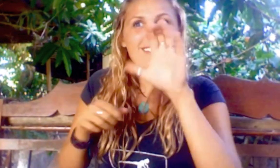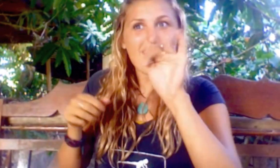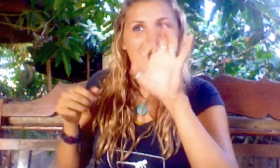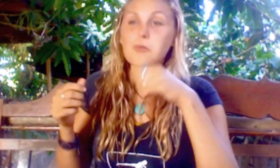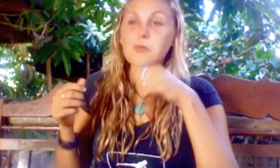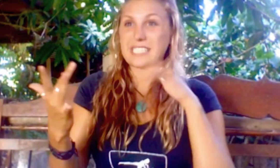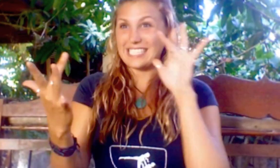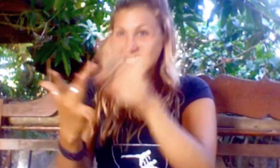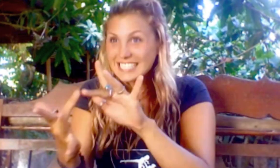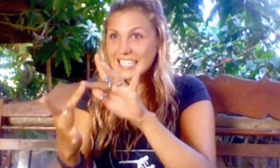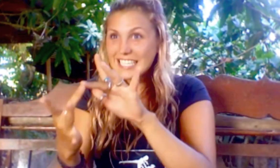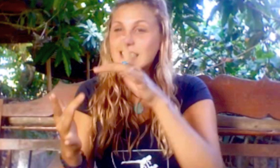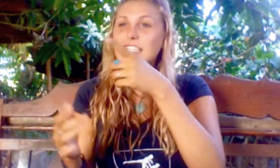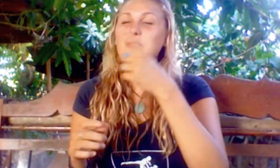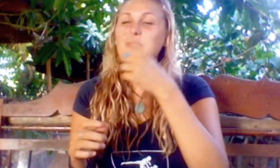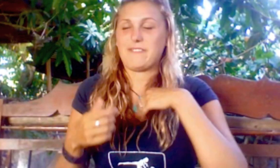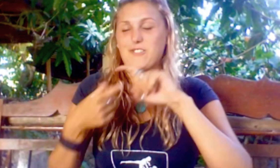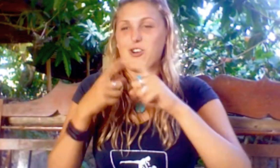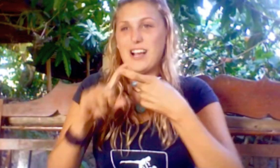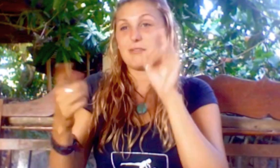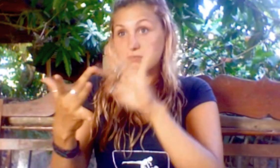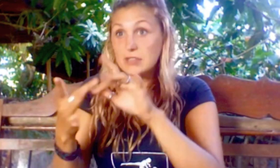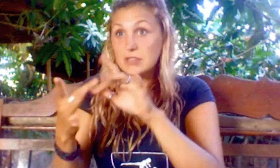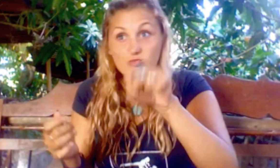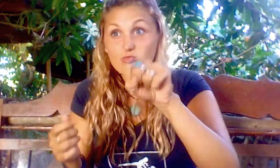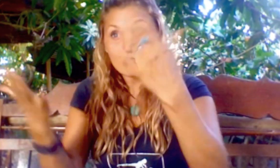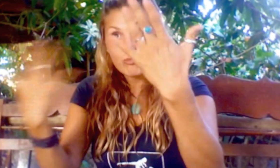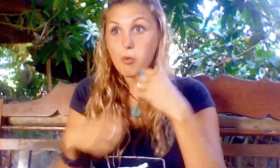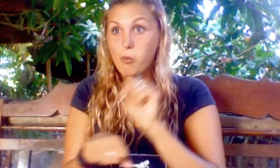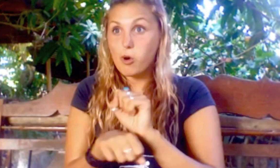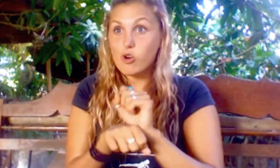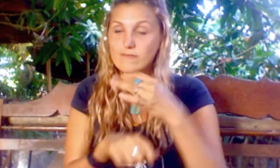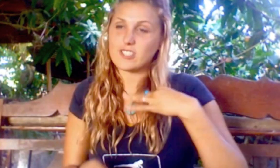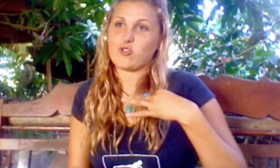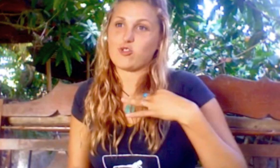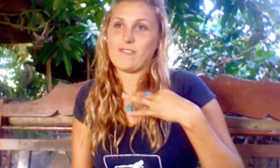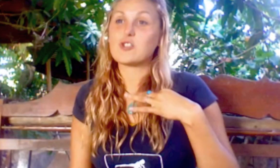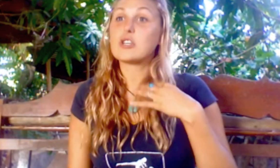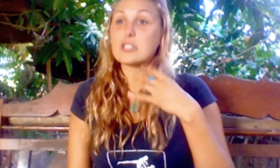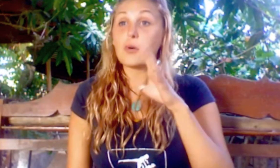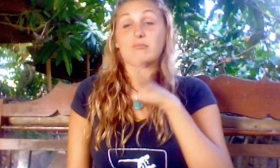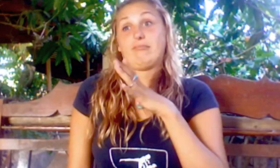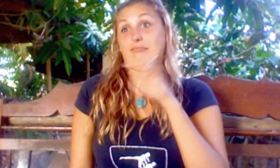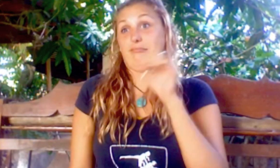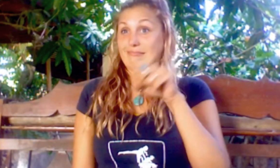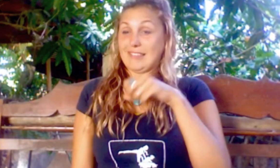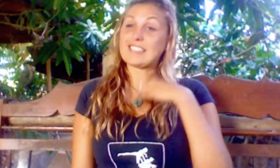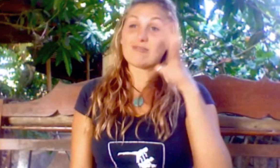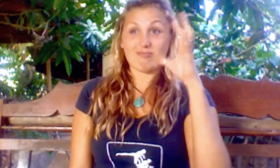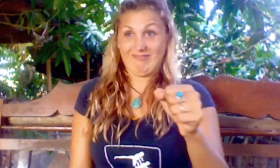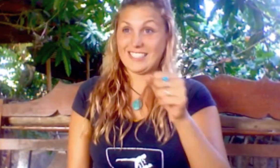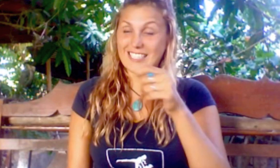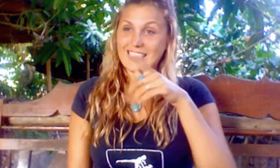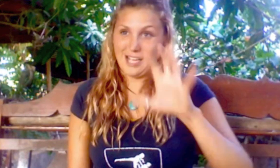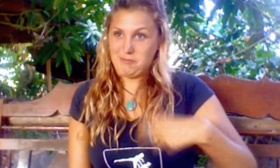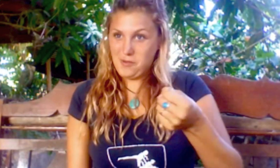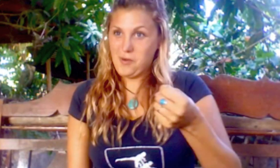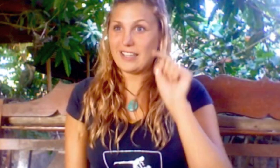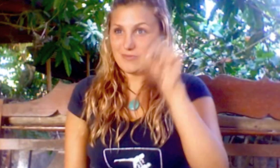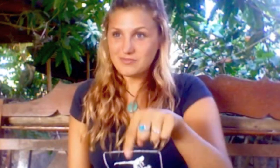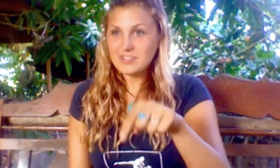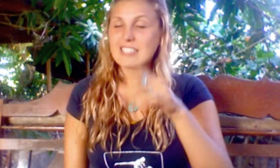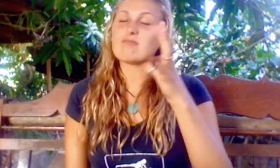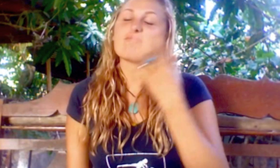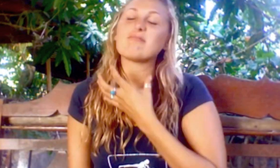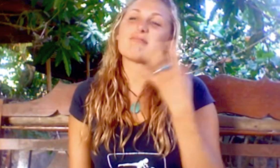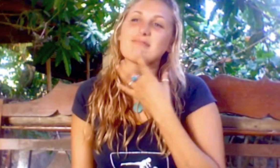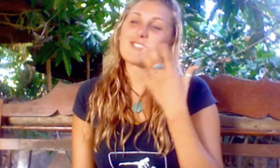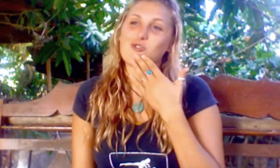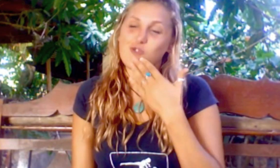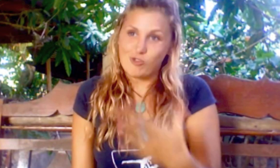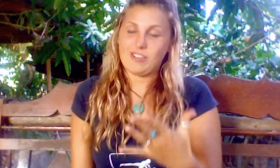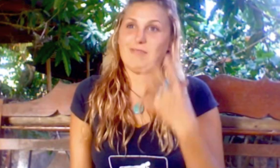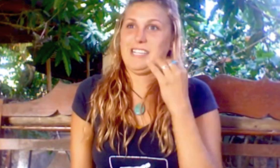in that Cafe. Sure, come on over is what my friend said. Immediately, I traveled to Cambodia. Wow, amazing experience!